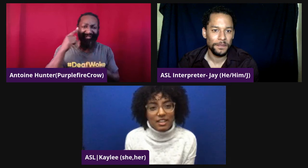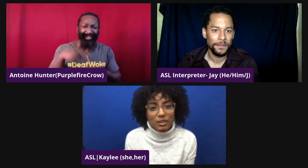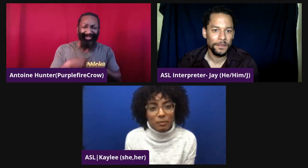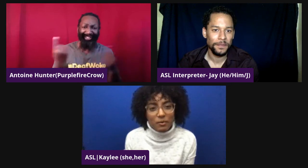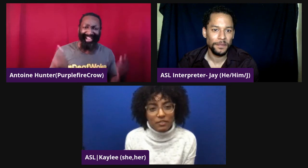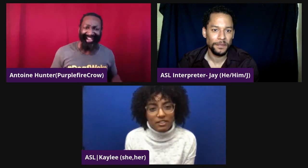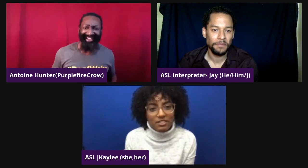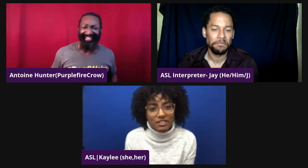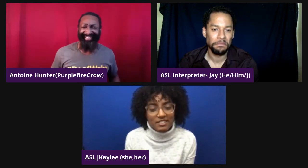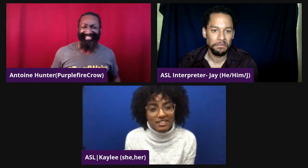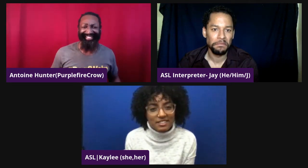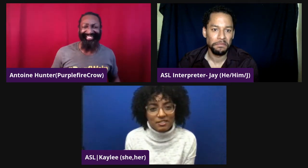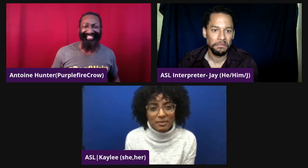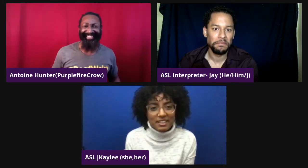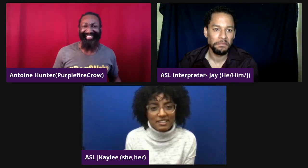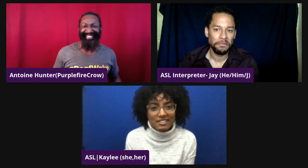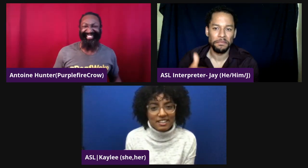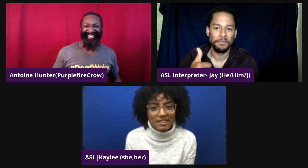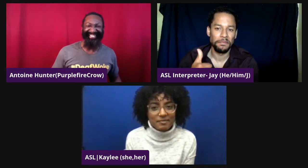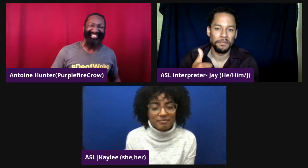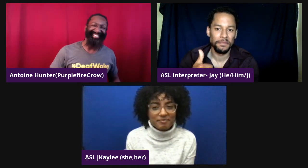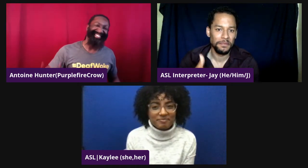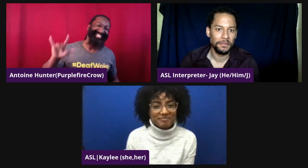Thank you both for your services and for being here tonight.